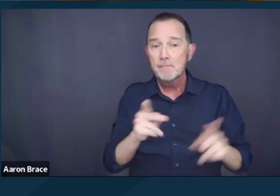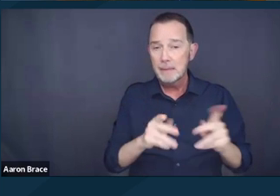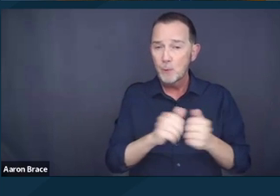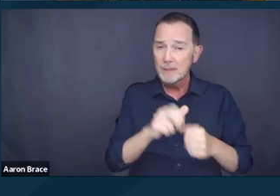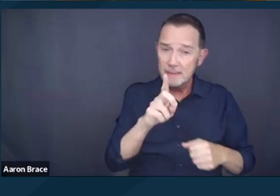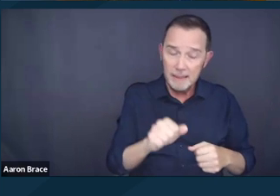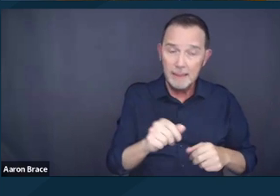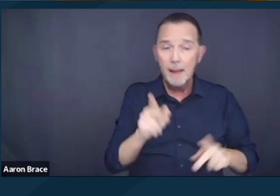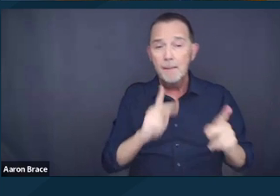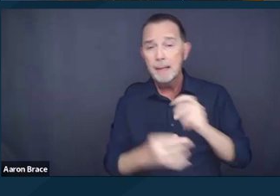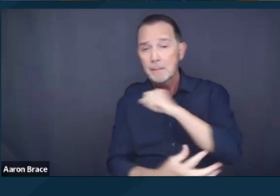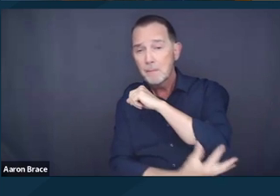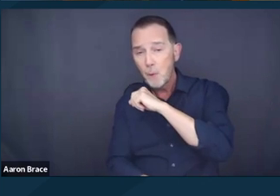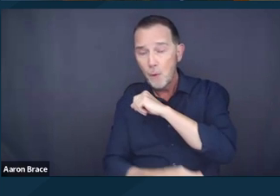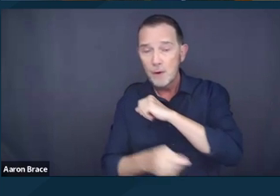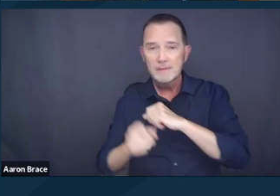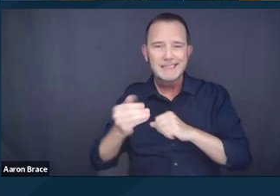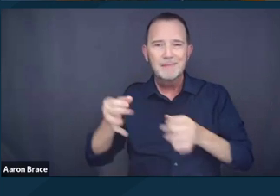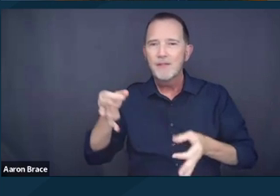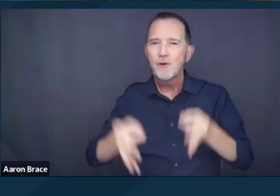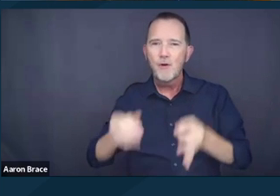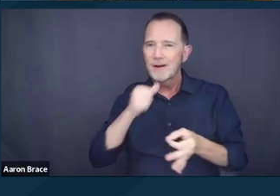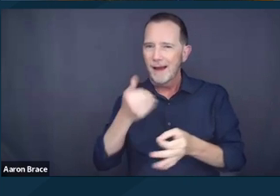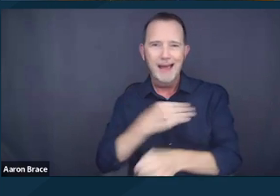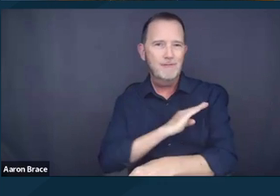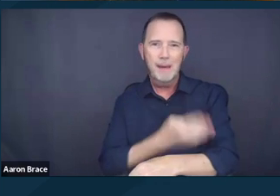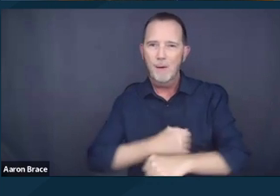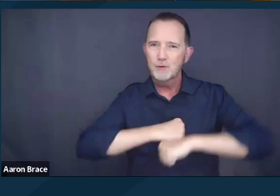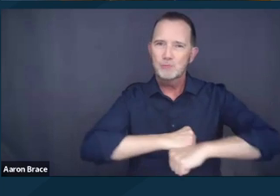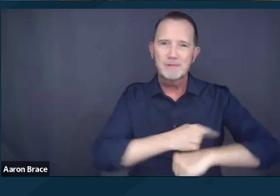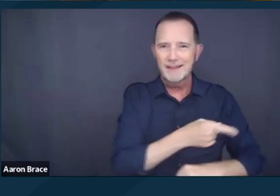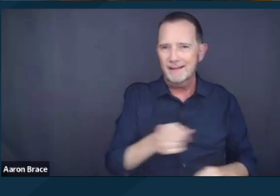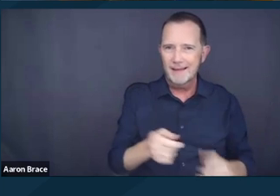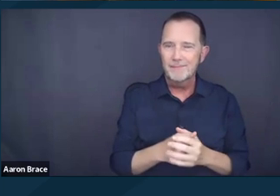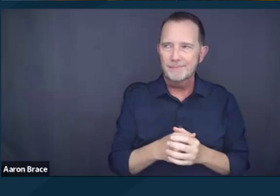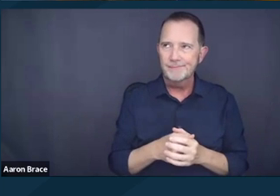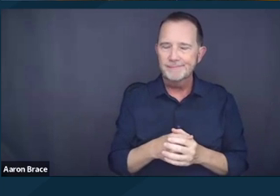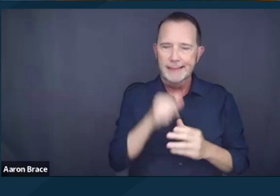which probably is not something that should surprise us after this ruling and recent rulings.